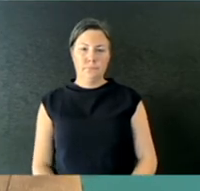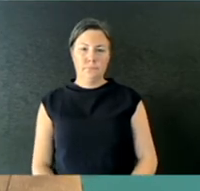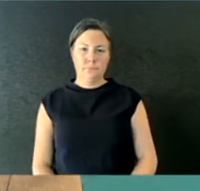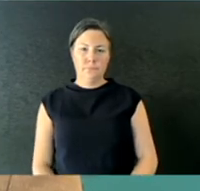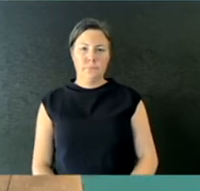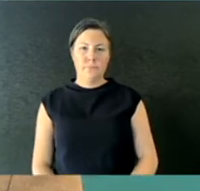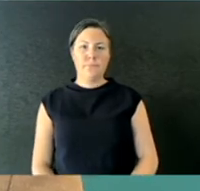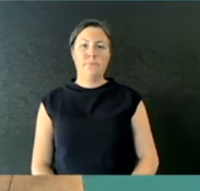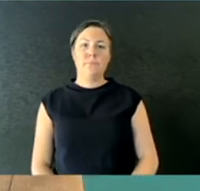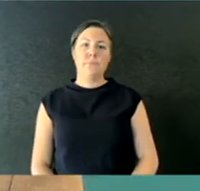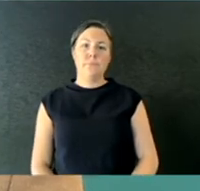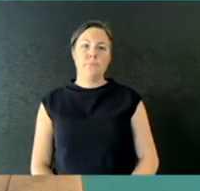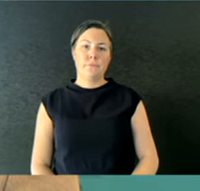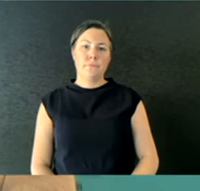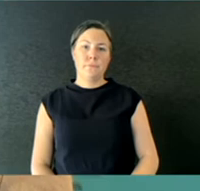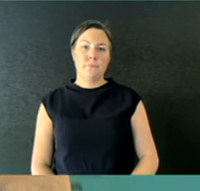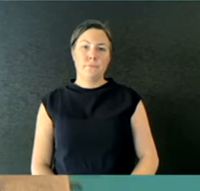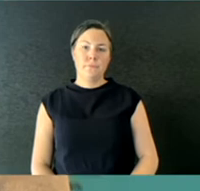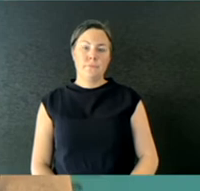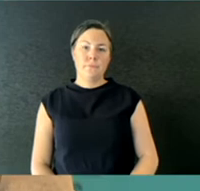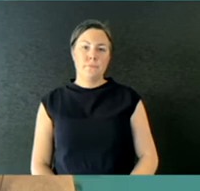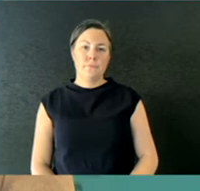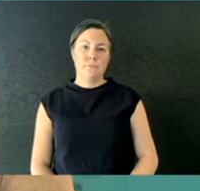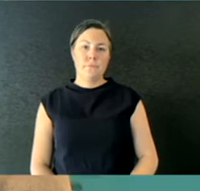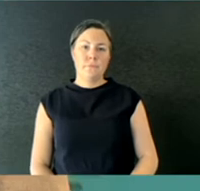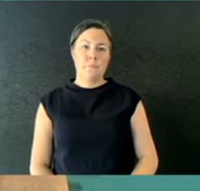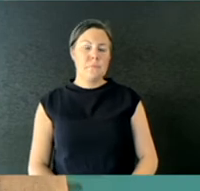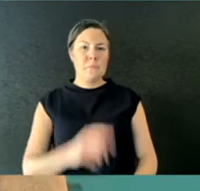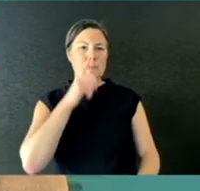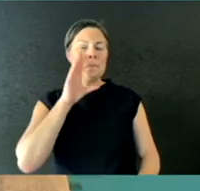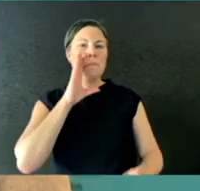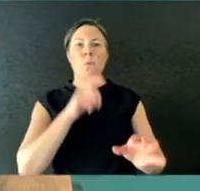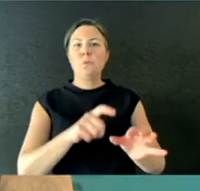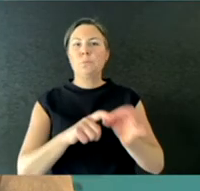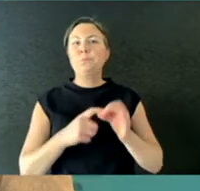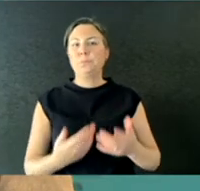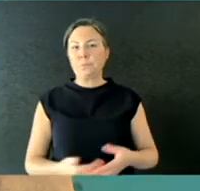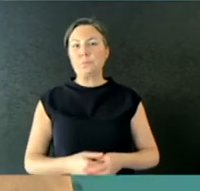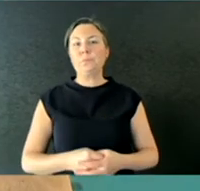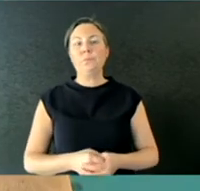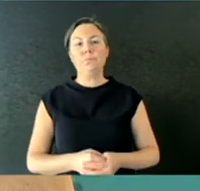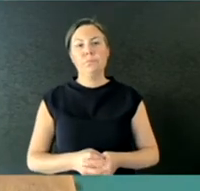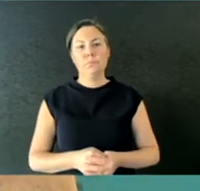during those important interviews? Well, I think the principle is that we want to do things that are going to encourage people